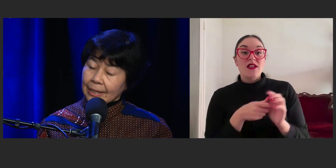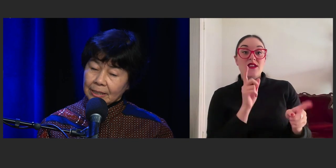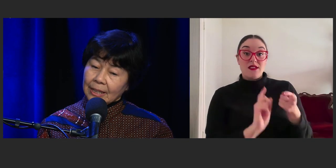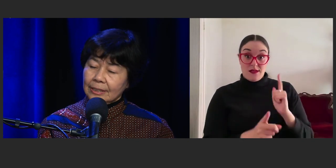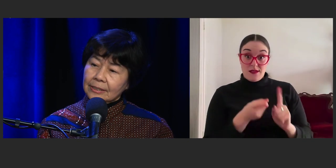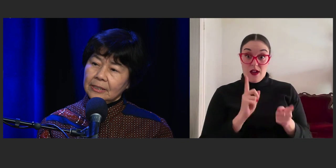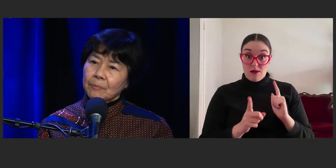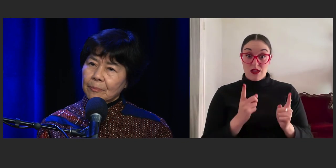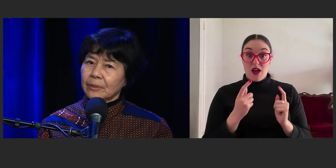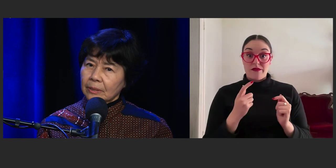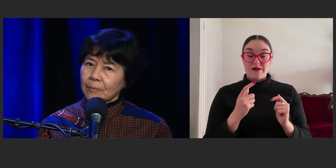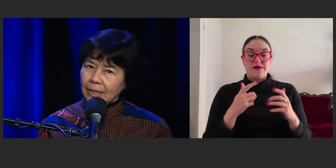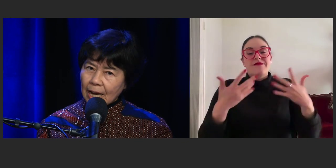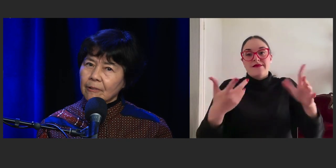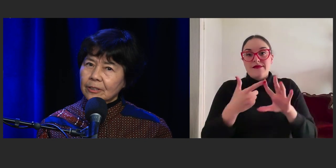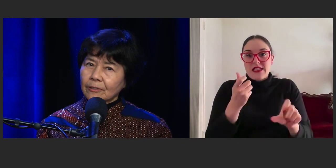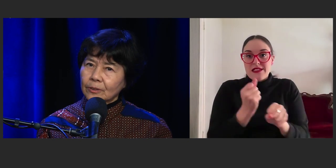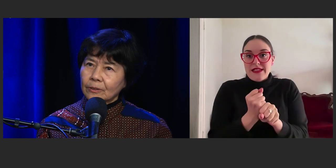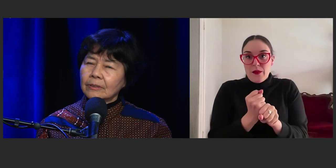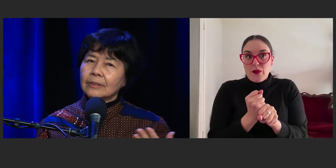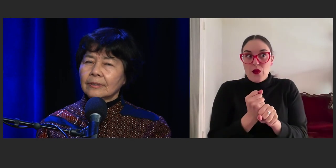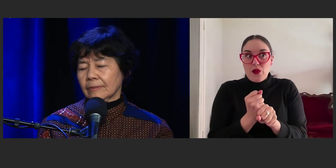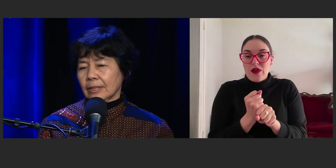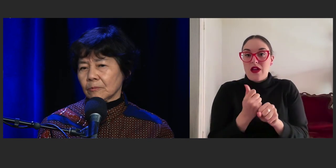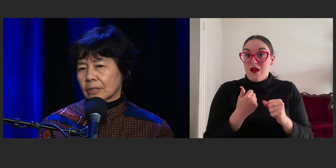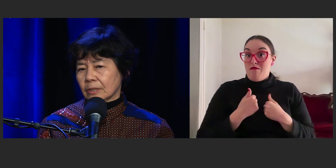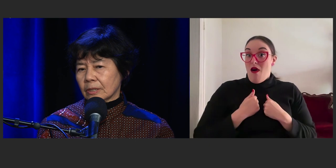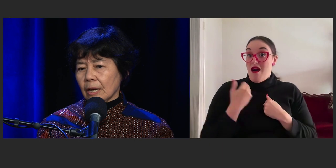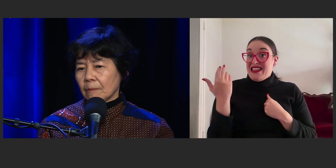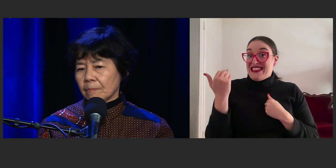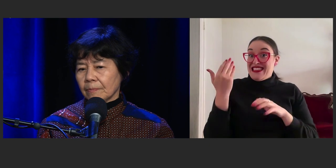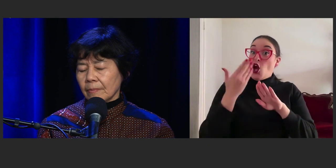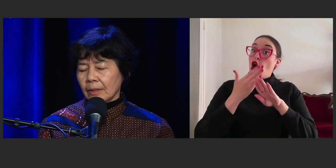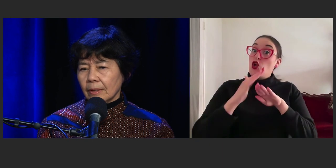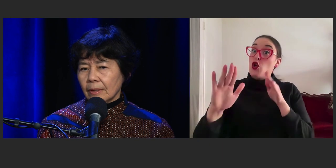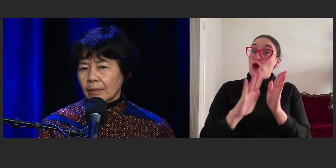like the last, my current novel that was out last year